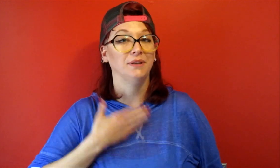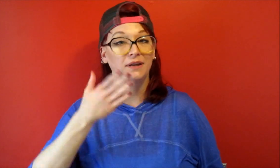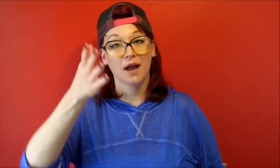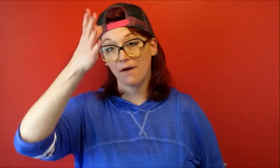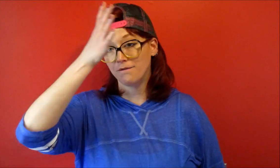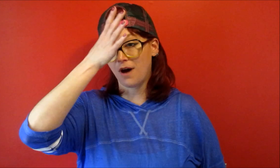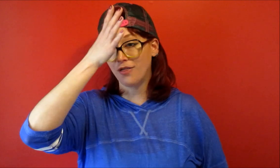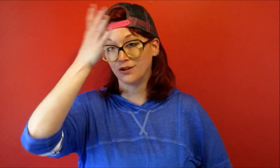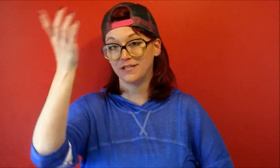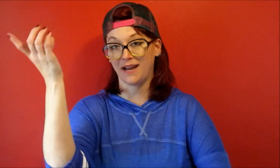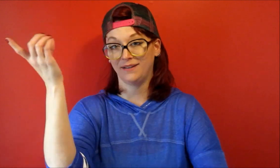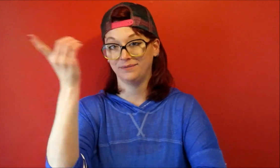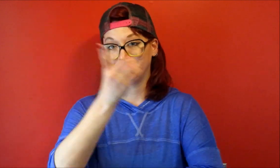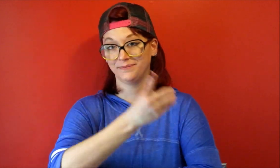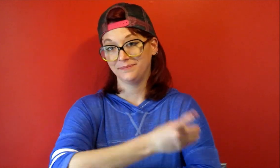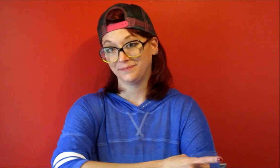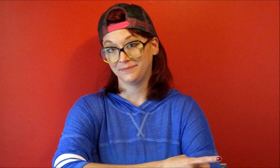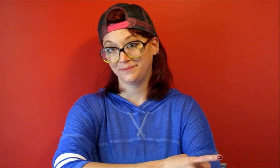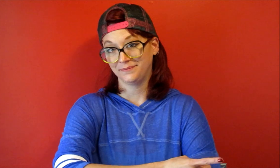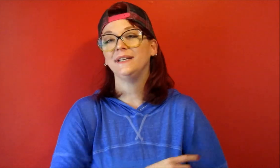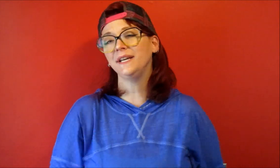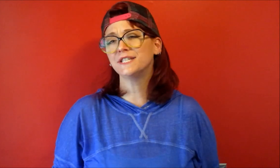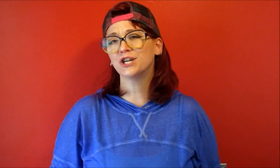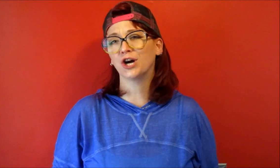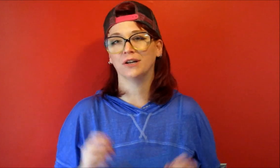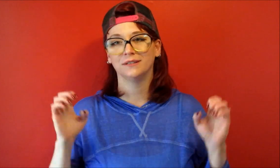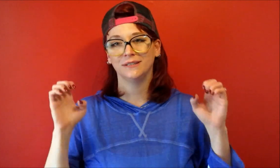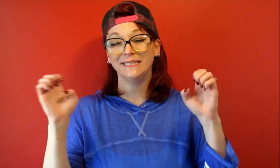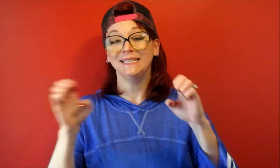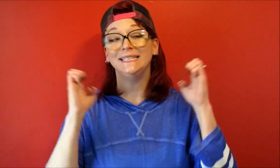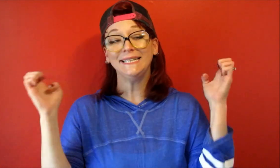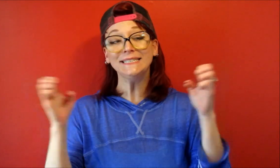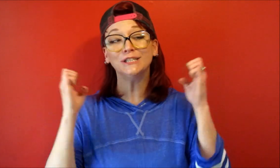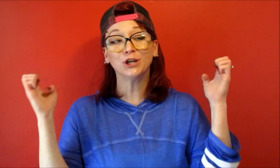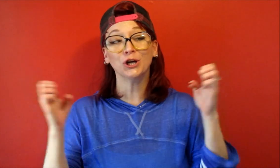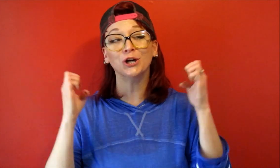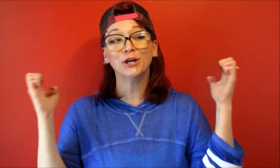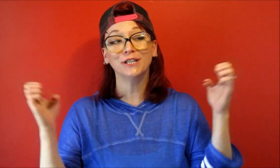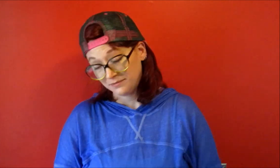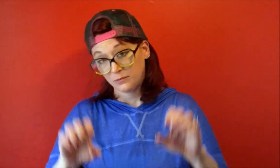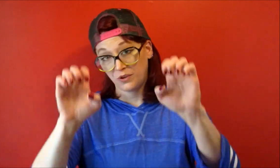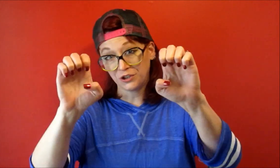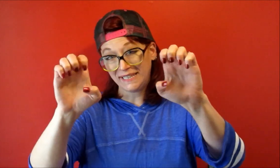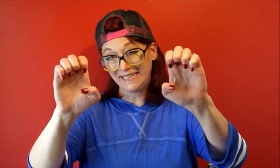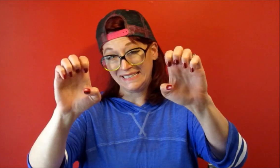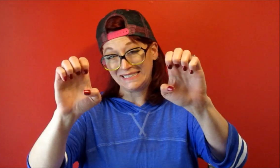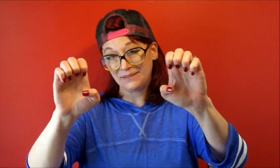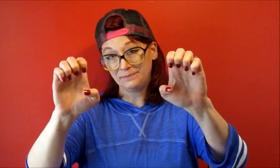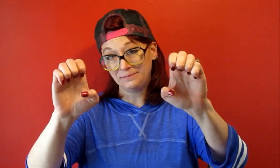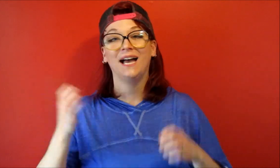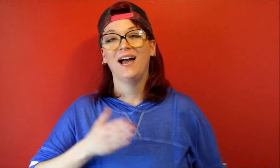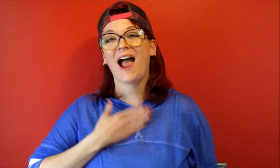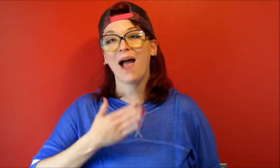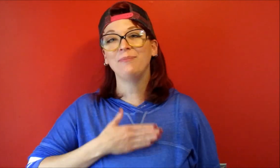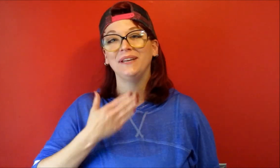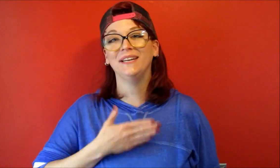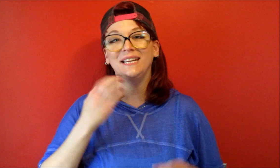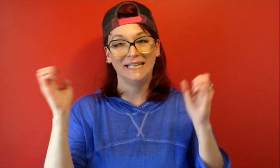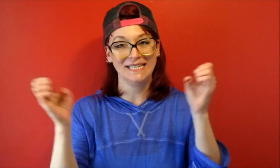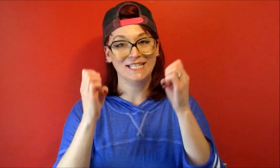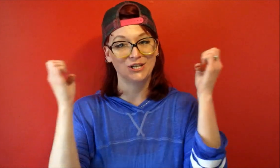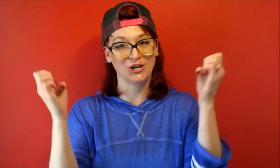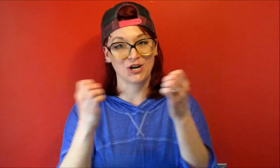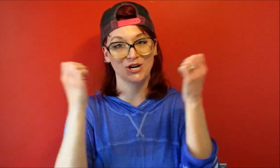Father's Day Easter Easter with your e's Happy Easter